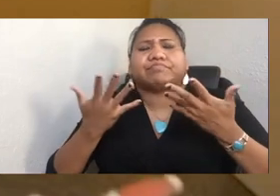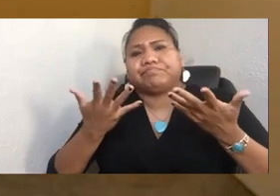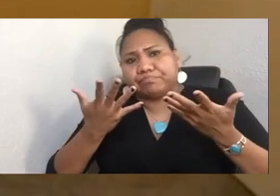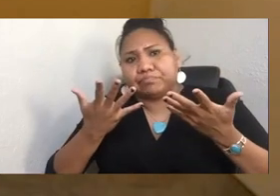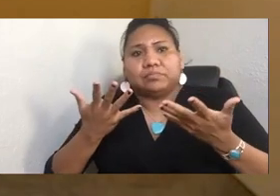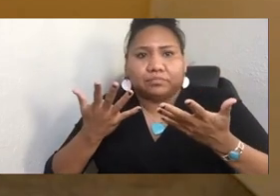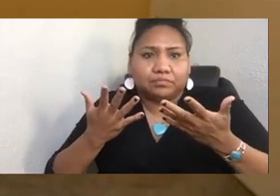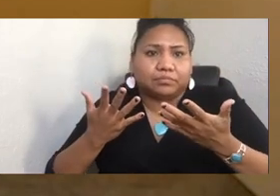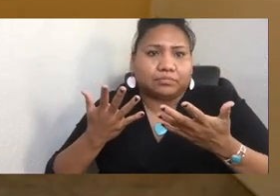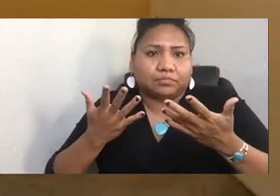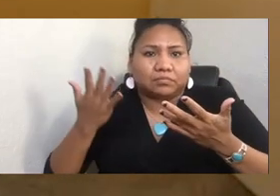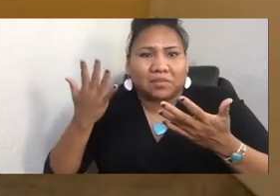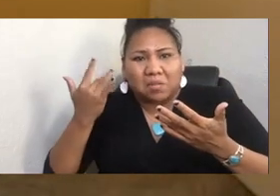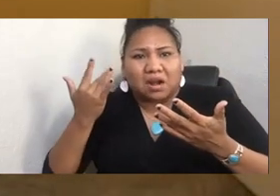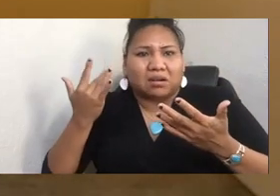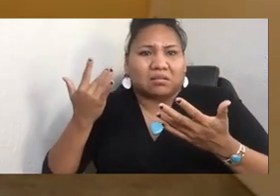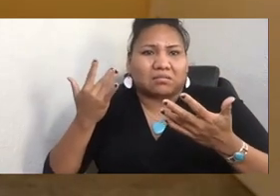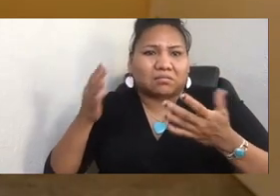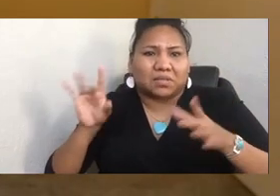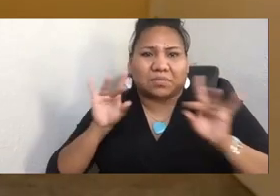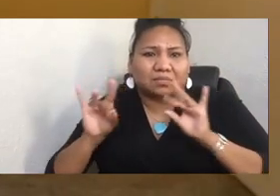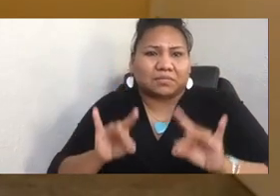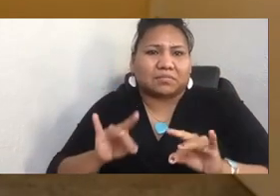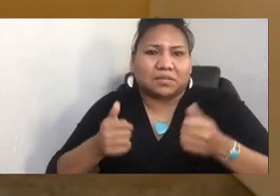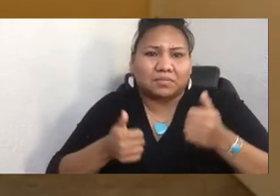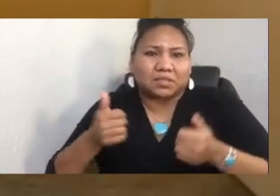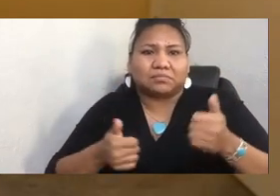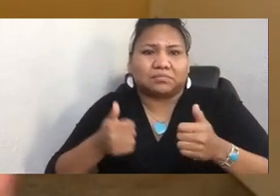First, the fickle process of federal recognition would alter the number of federally recognized tribes.